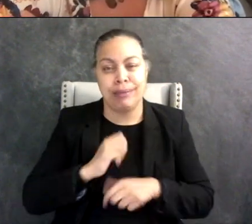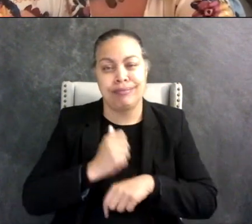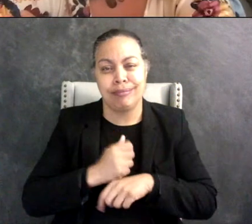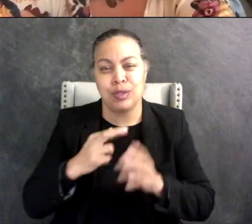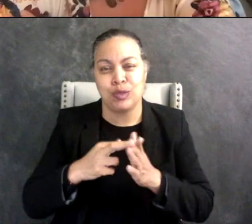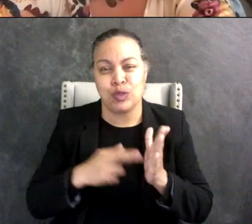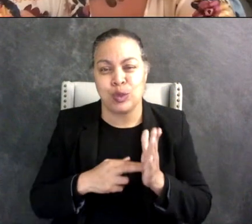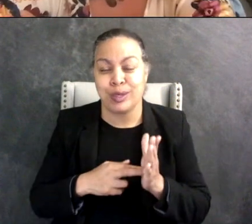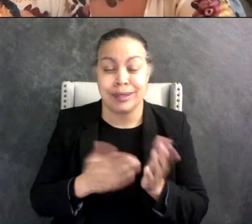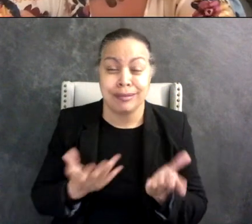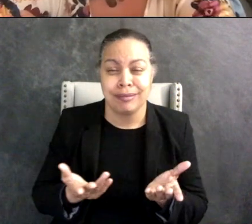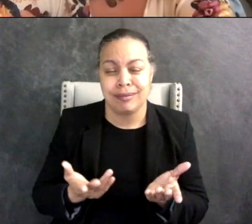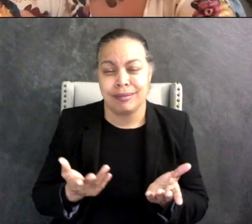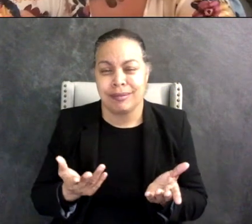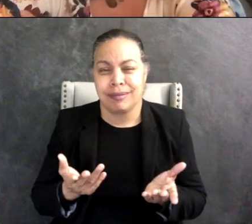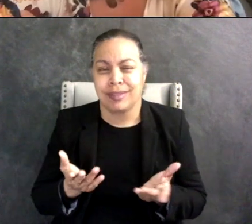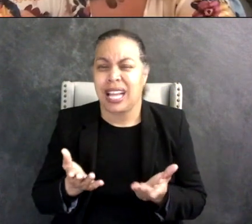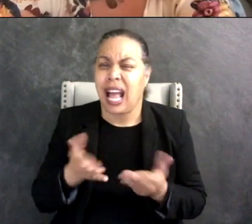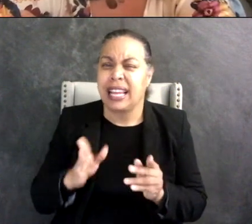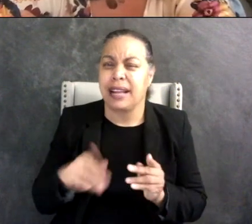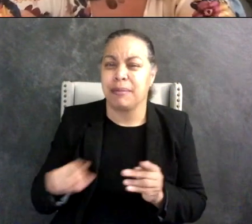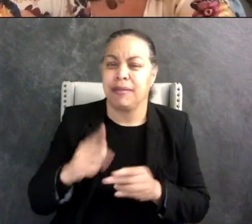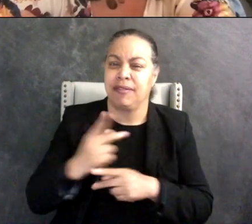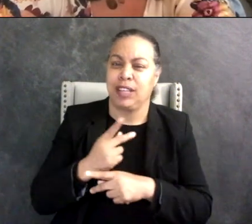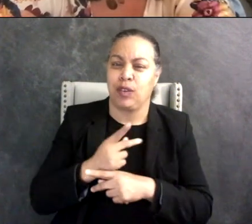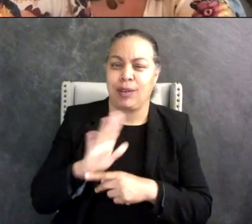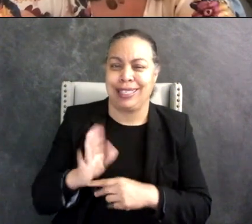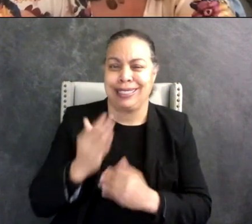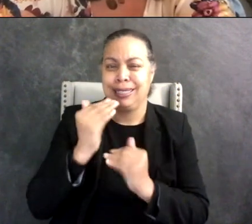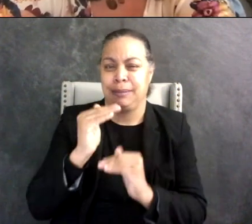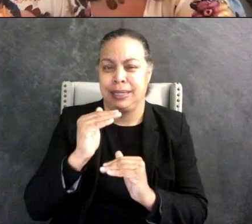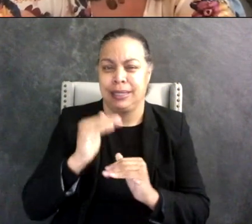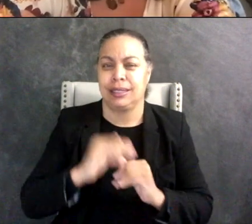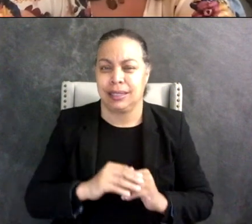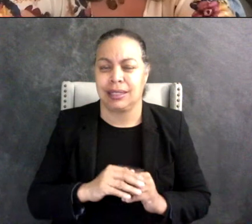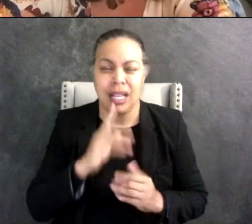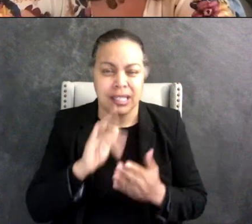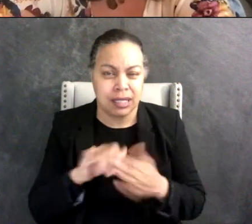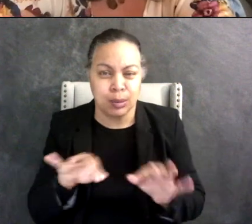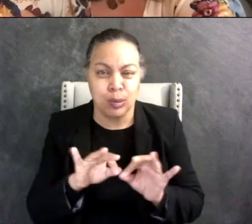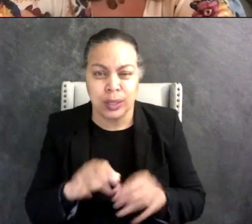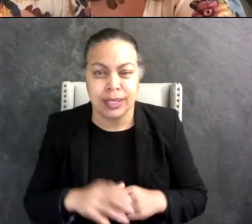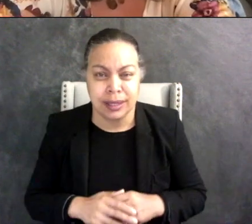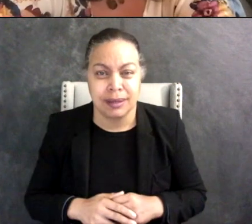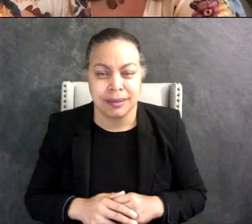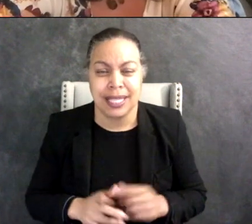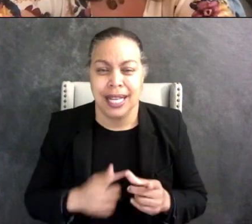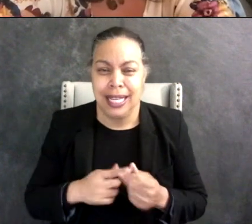let him figure out his own limits because I think that's important so that he can regulate himself